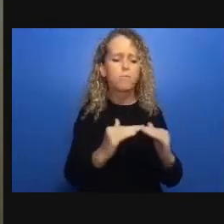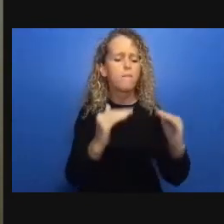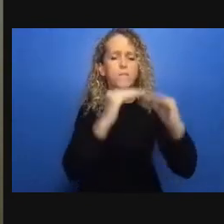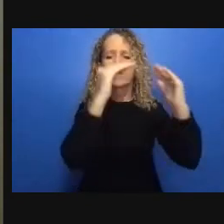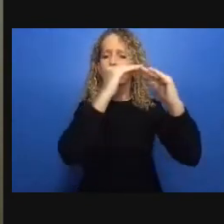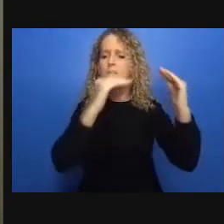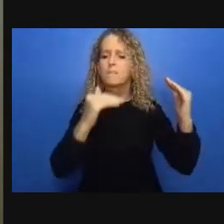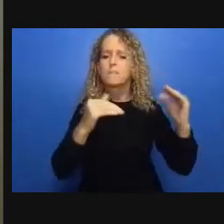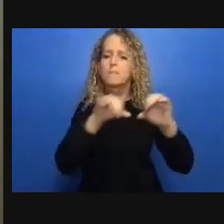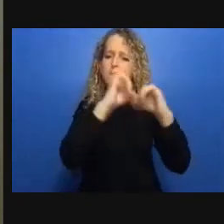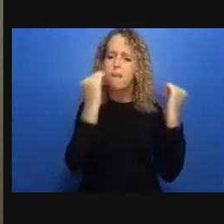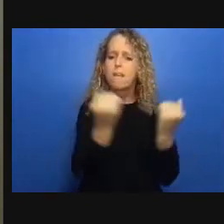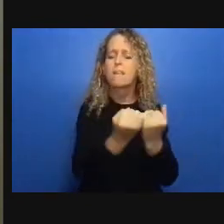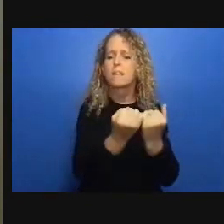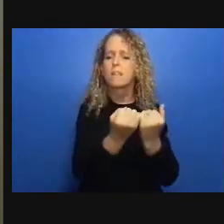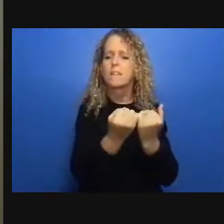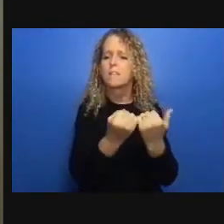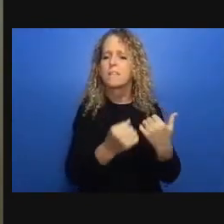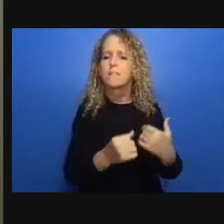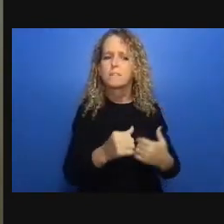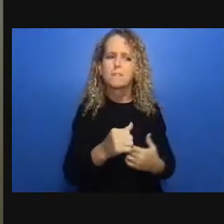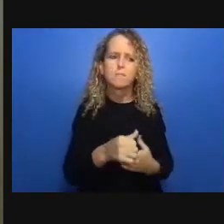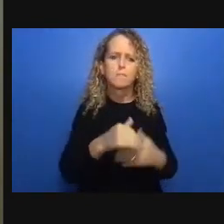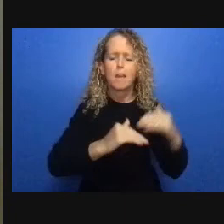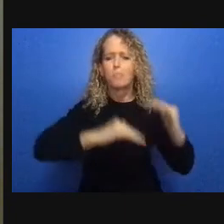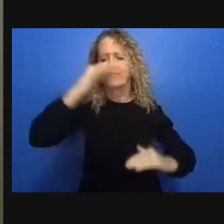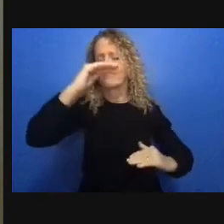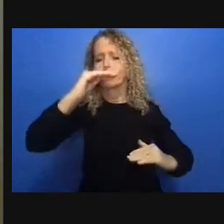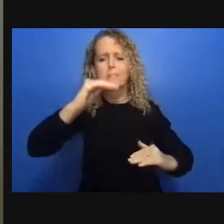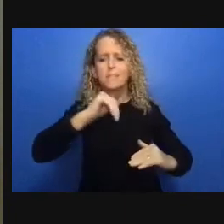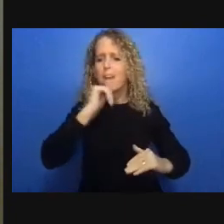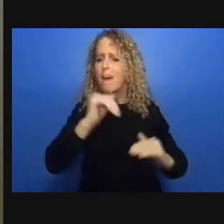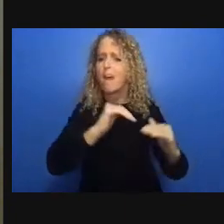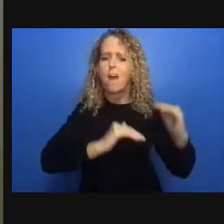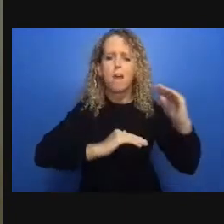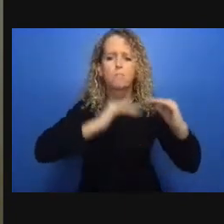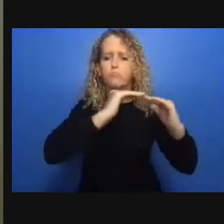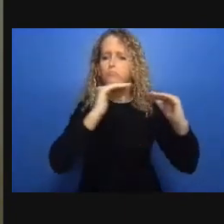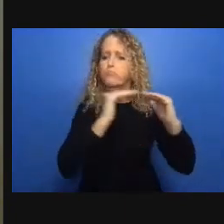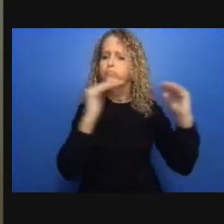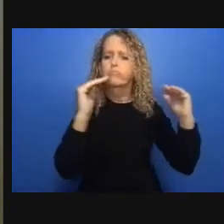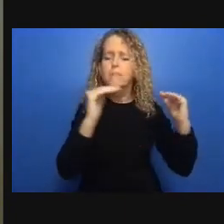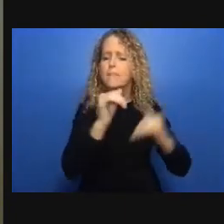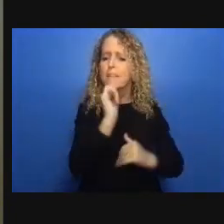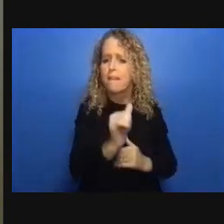approach focused on social determinants of health which happened to also be the social determinants